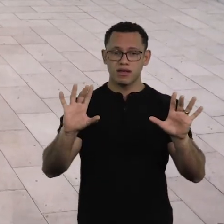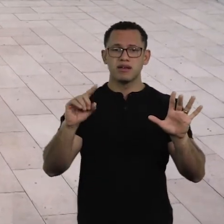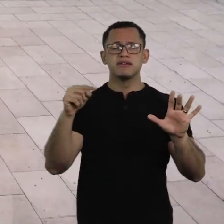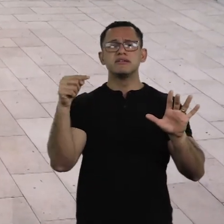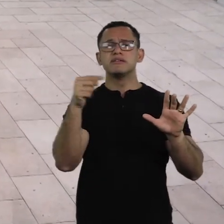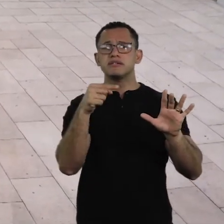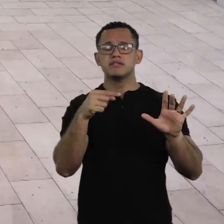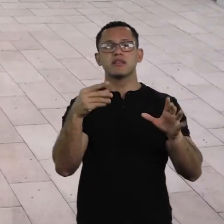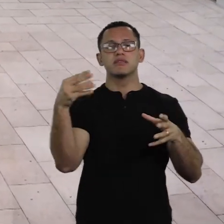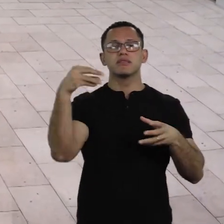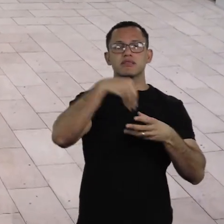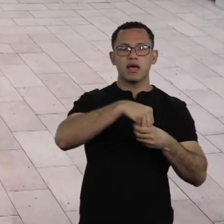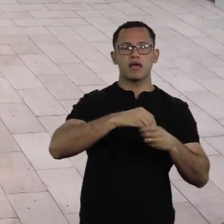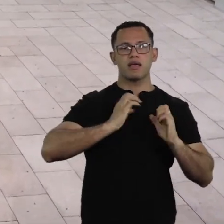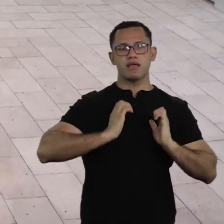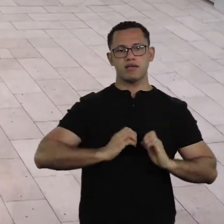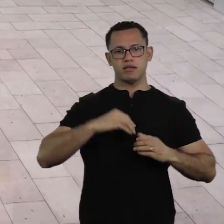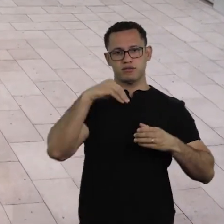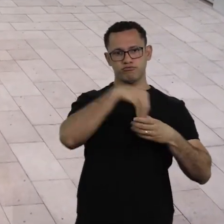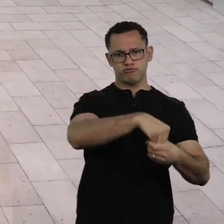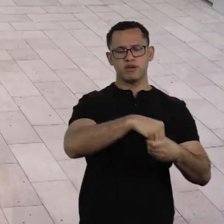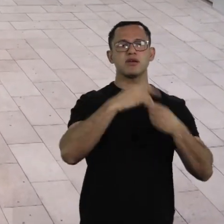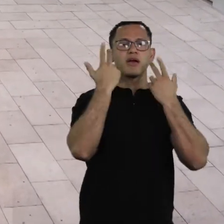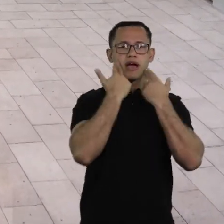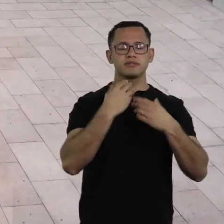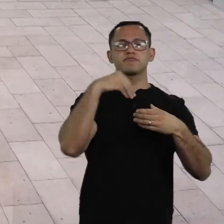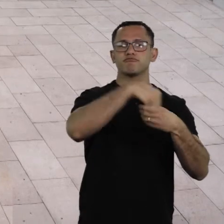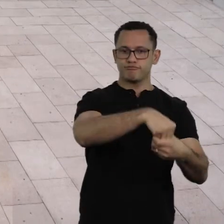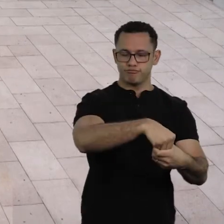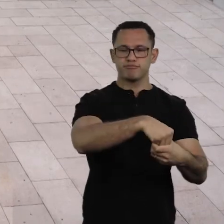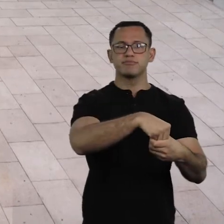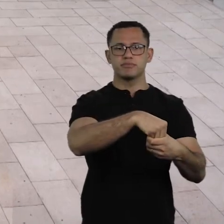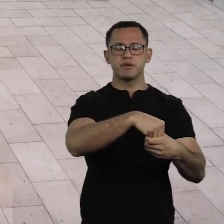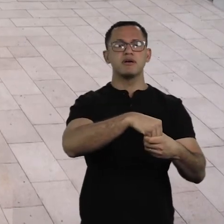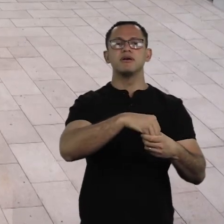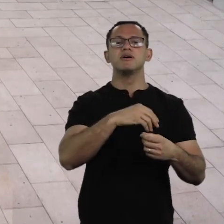freedom cannot be exercised in denial